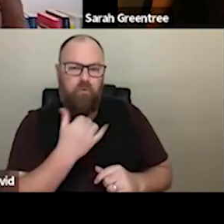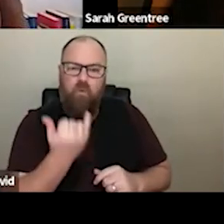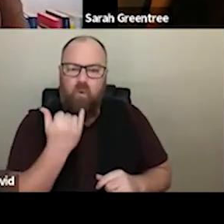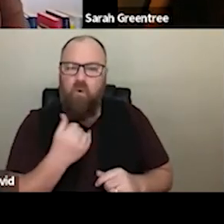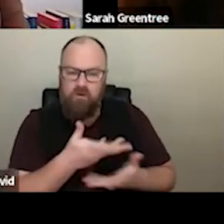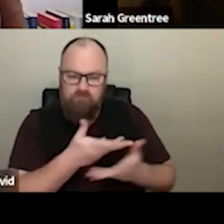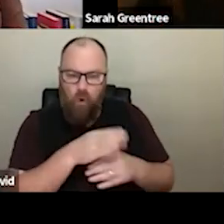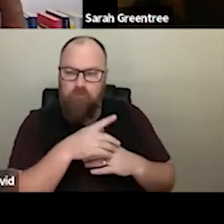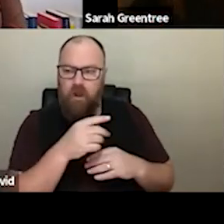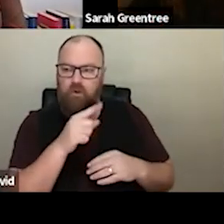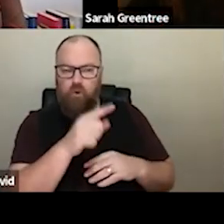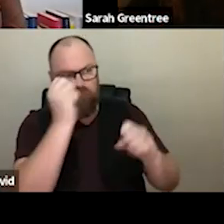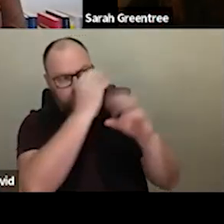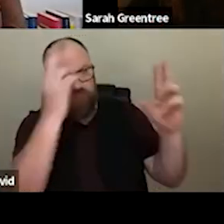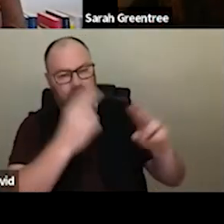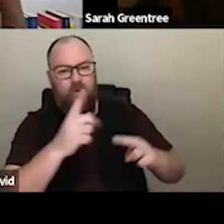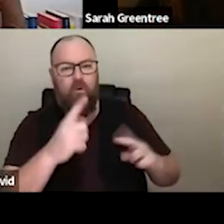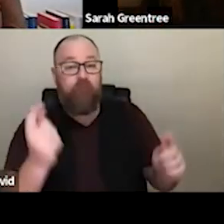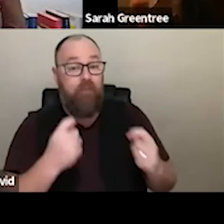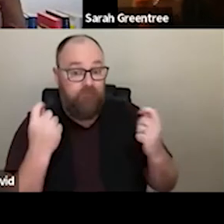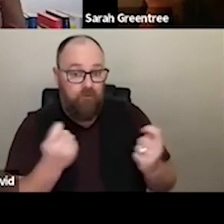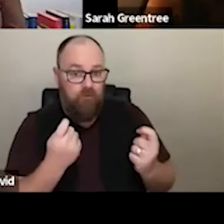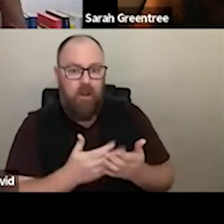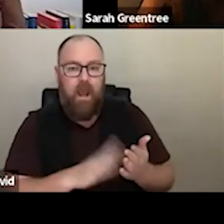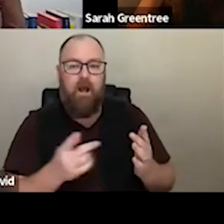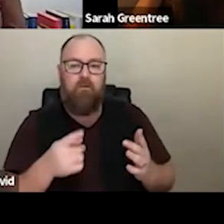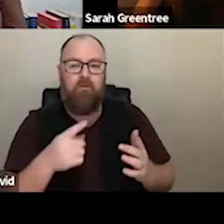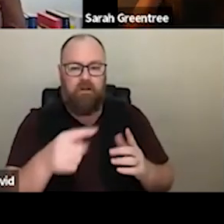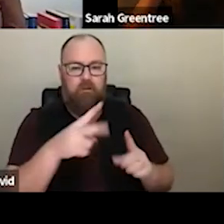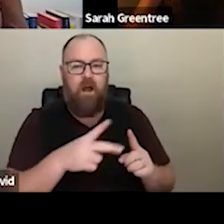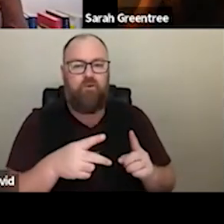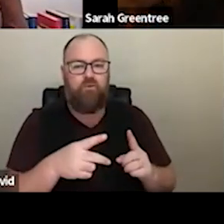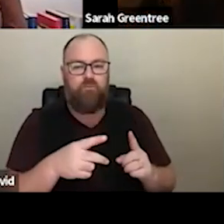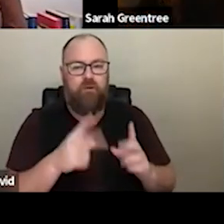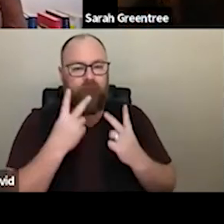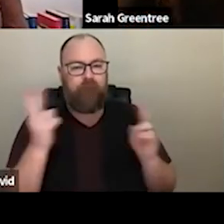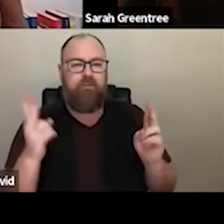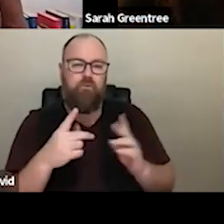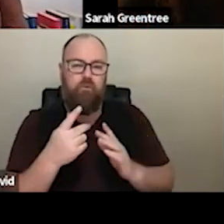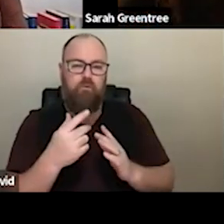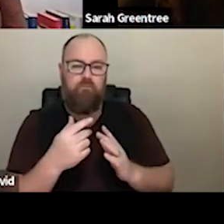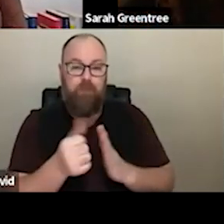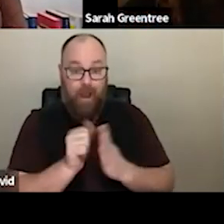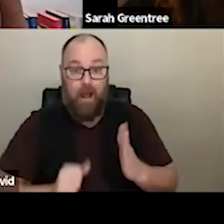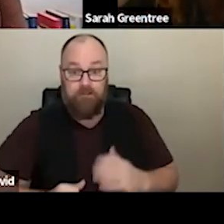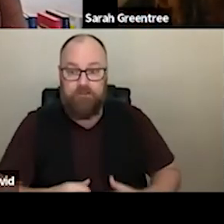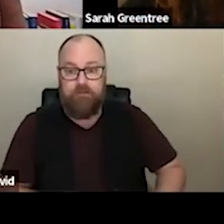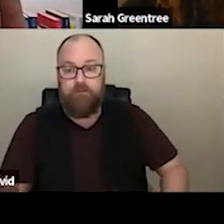of vision, of your festival. And yeah, how you would some apply to the visualize panel for that first. Time. how you would sort of apply to the visual arts panel for the festival.